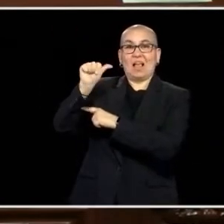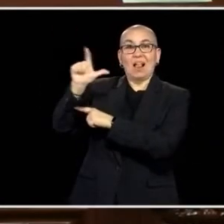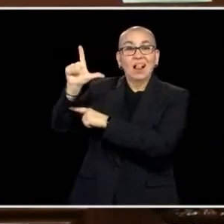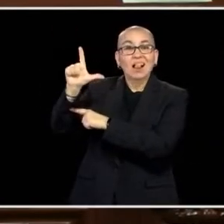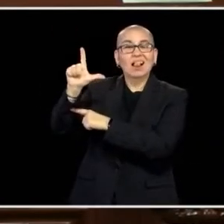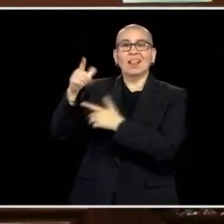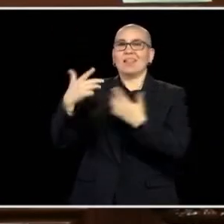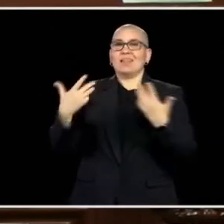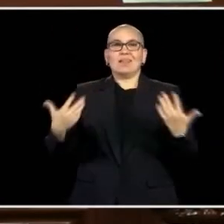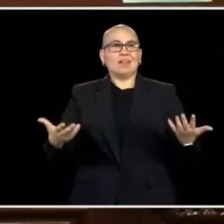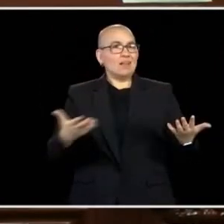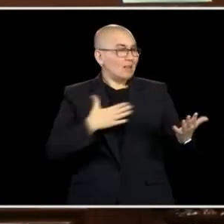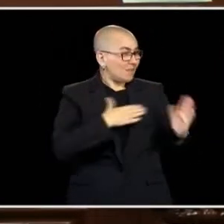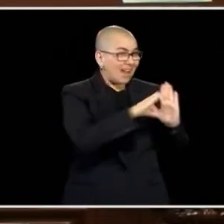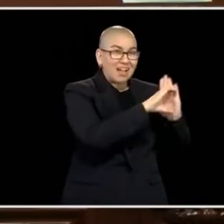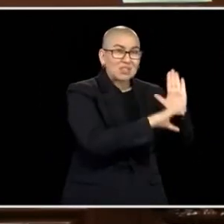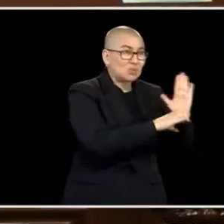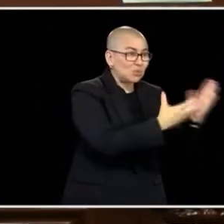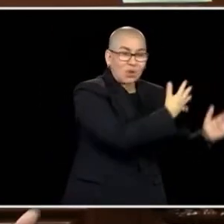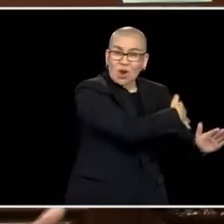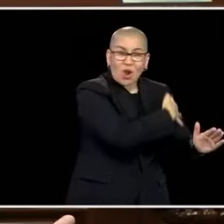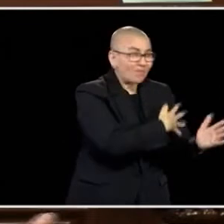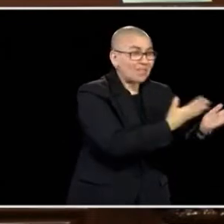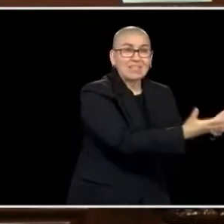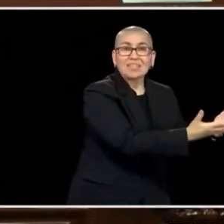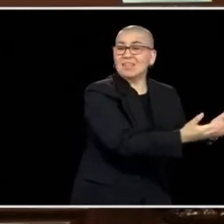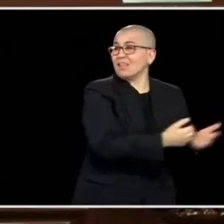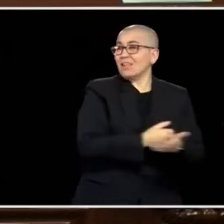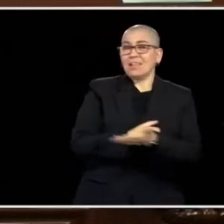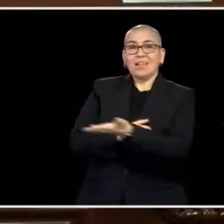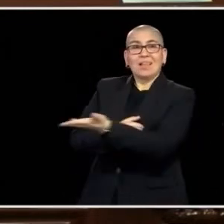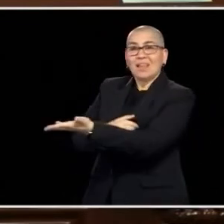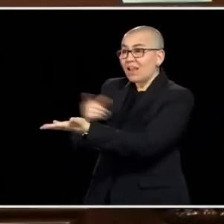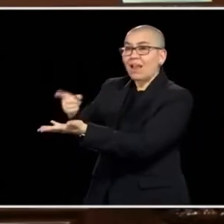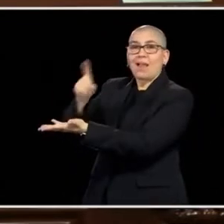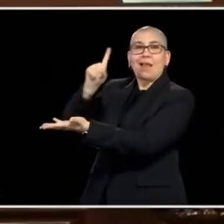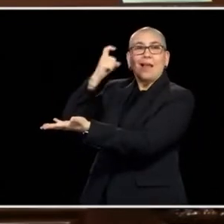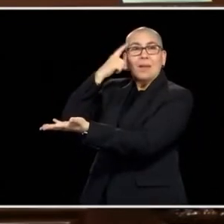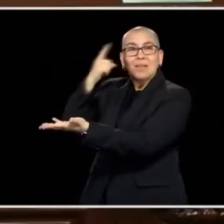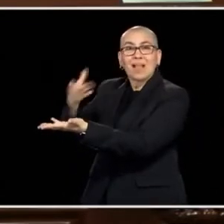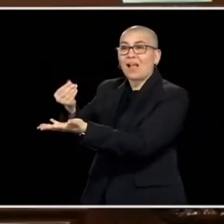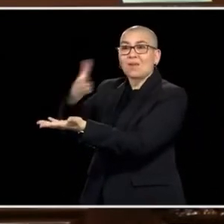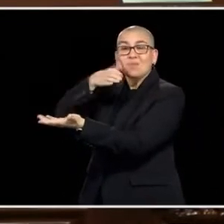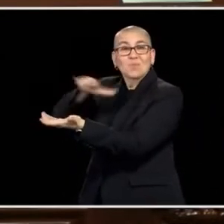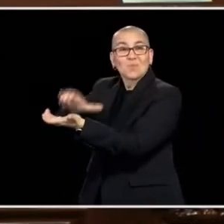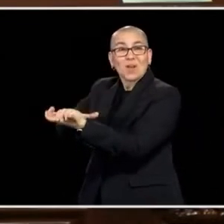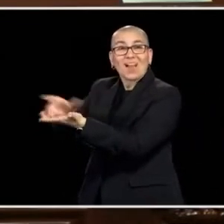MY FELLOW CONSTITUTIONAL OFFICERS. GOVERNOR AND Mrs. DAYTON, WELCOME BACK.